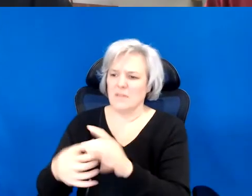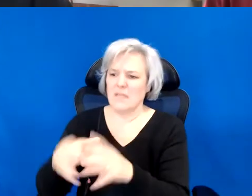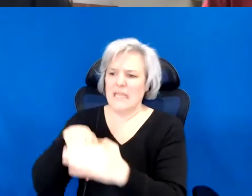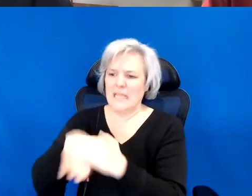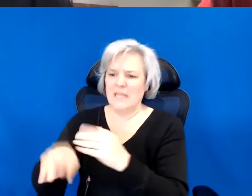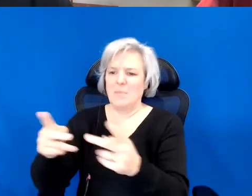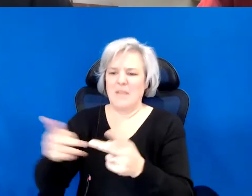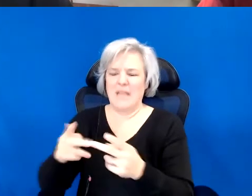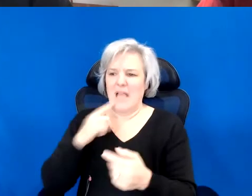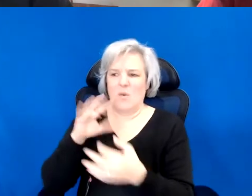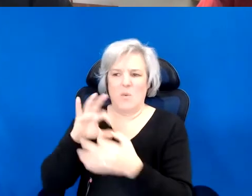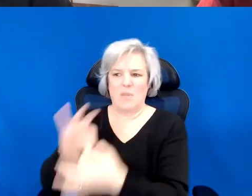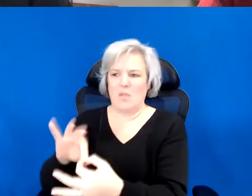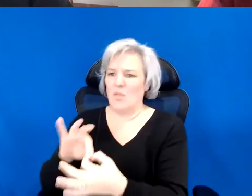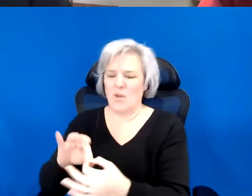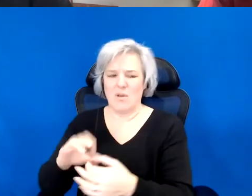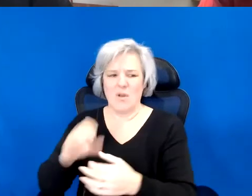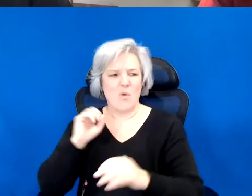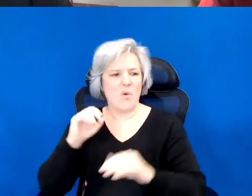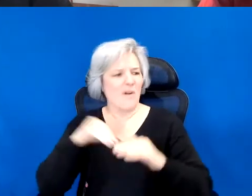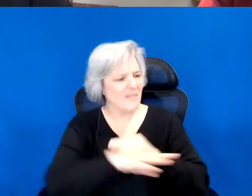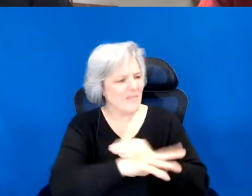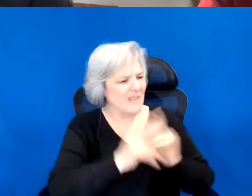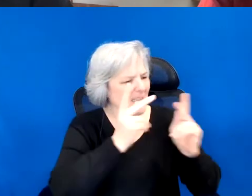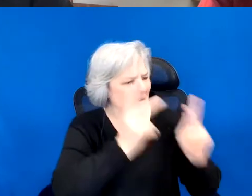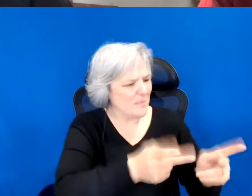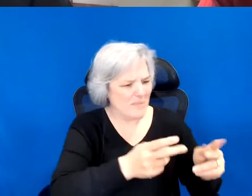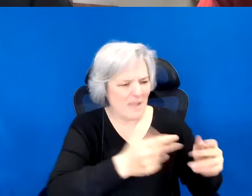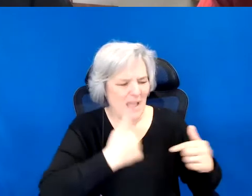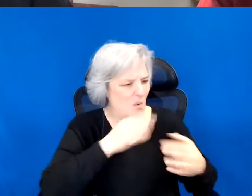or to return to places where you've never belonged.